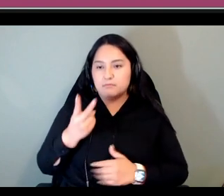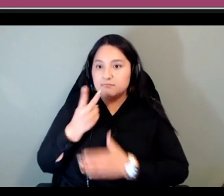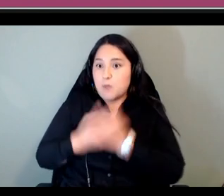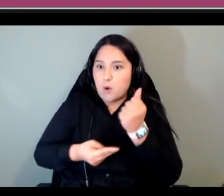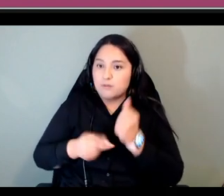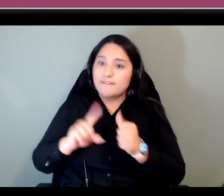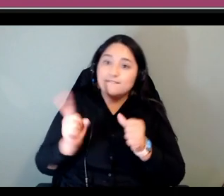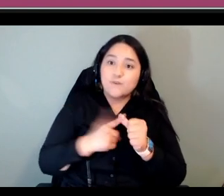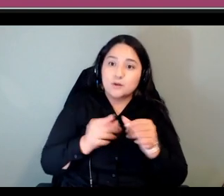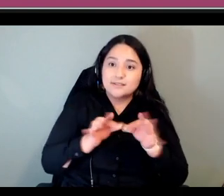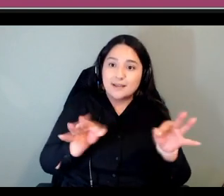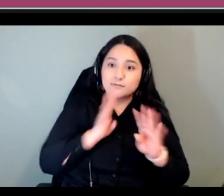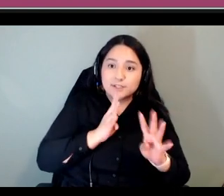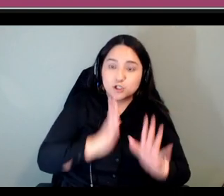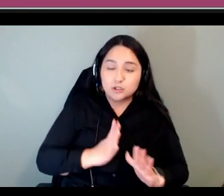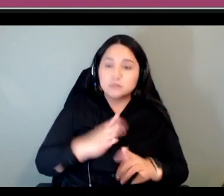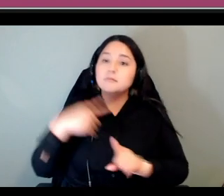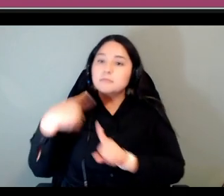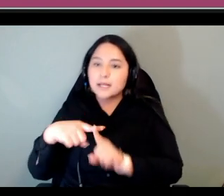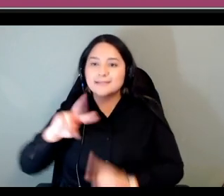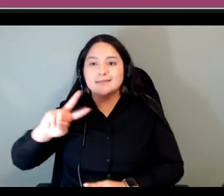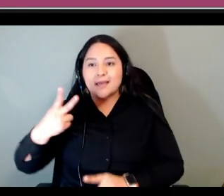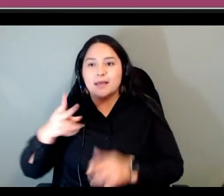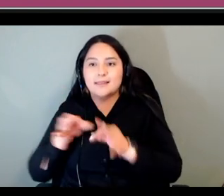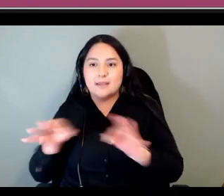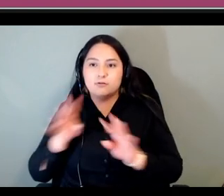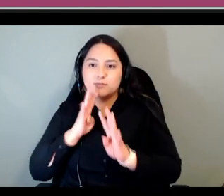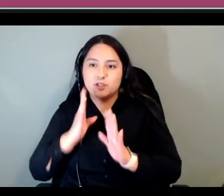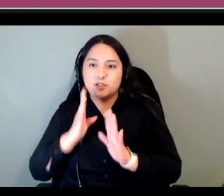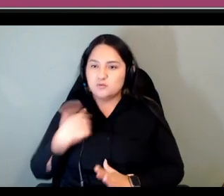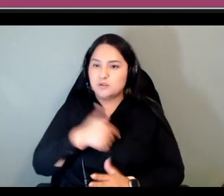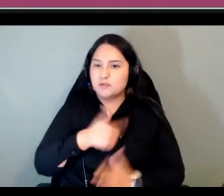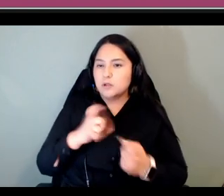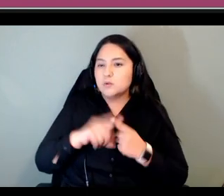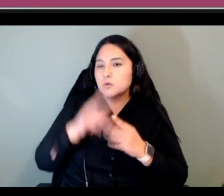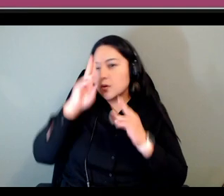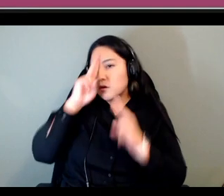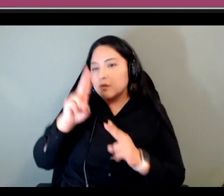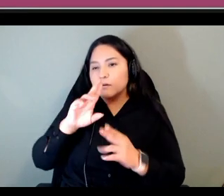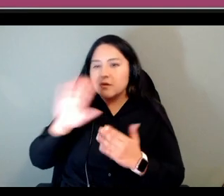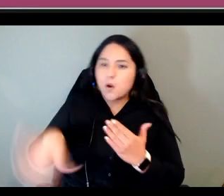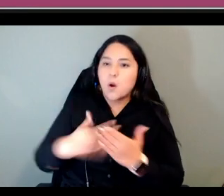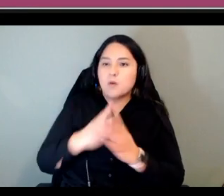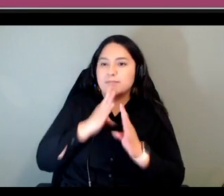this is an effort to honor all speakers old and new um it was developed on the transparent